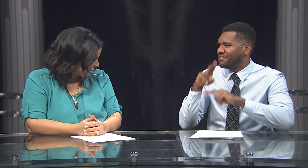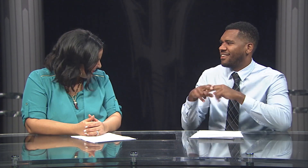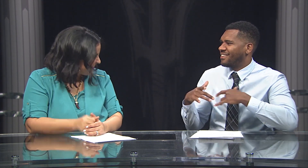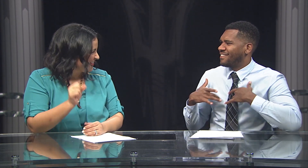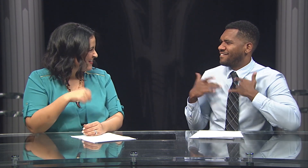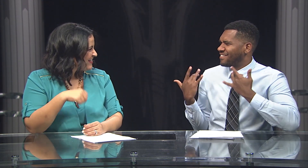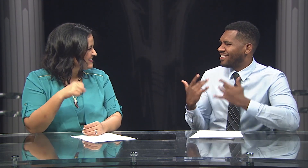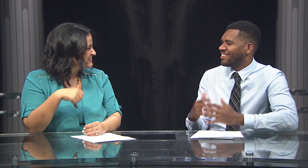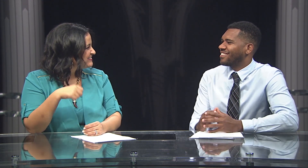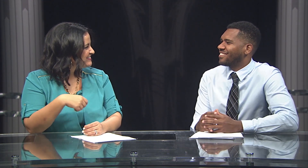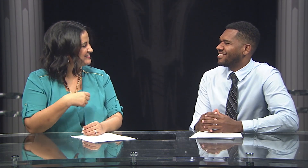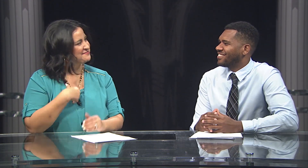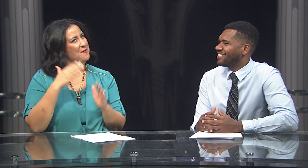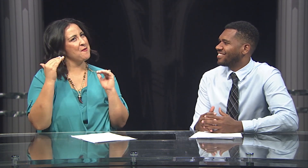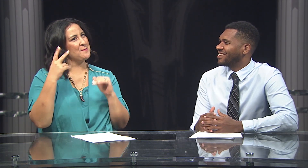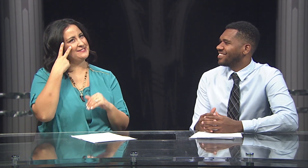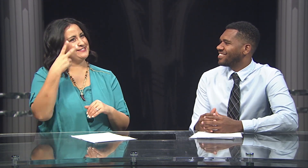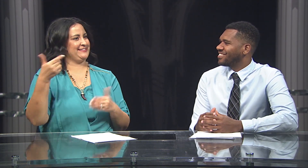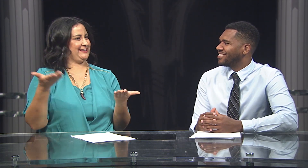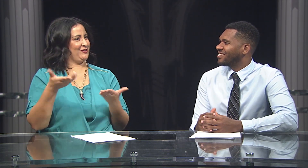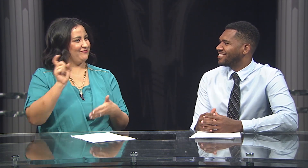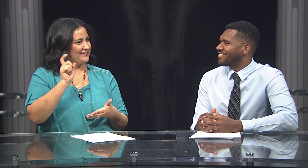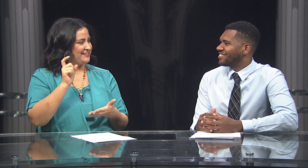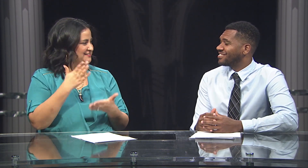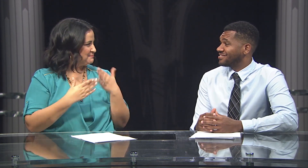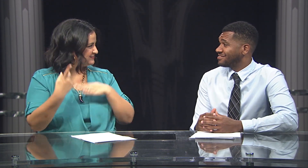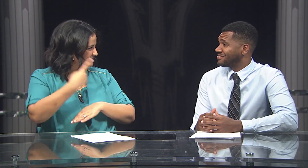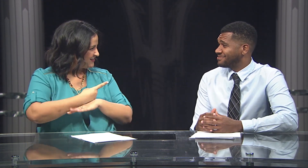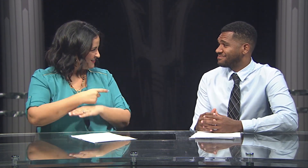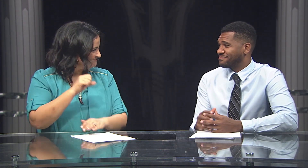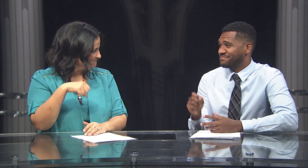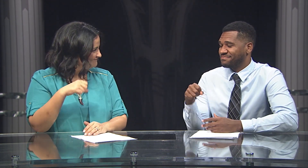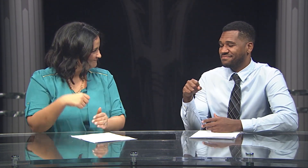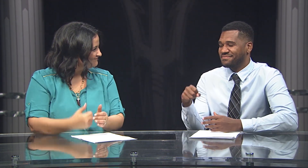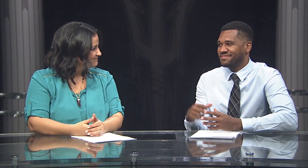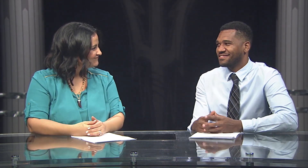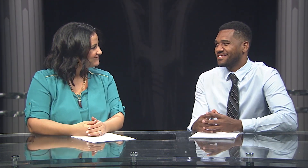What a fun event?! Right? I’m hoping we'll have one here in Phoenix some day.